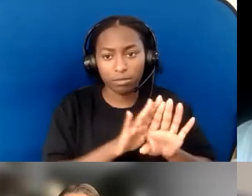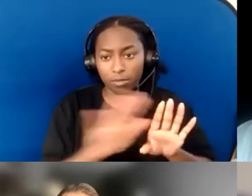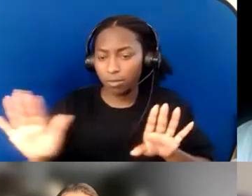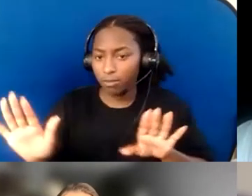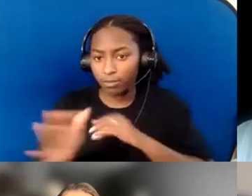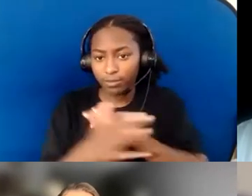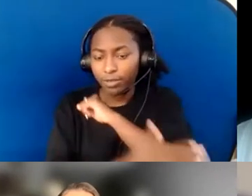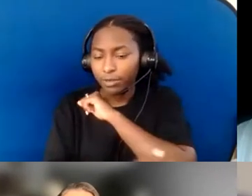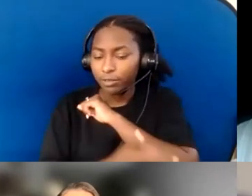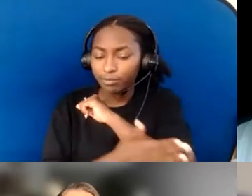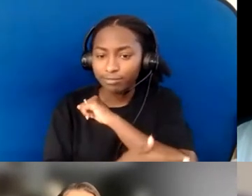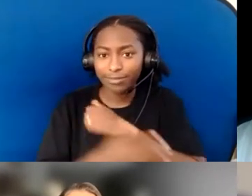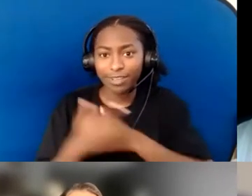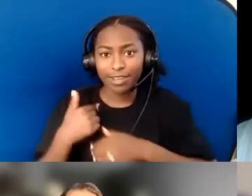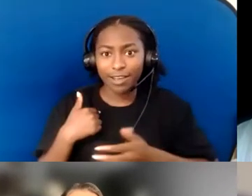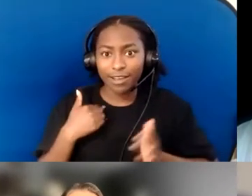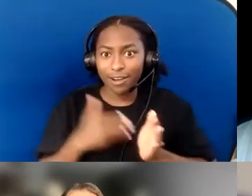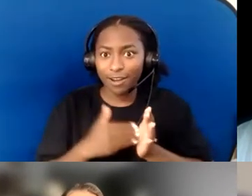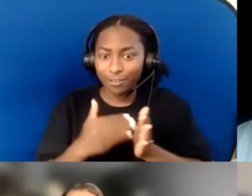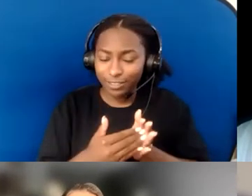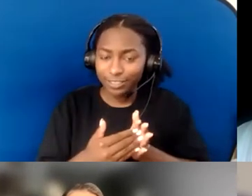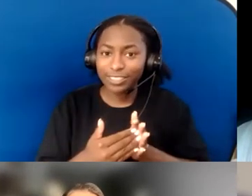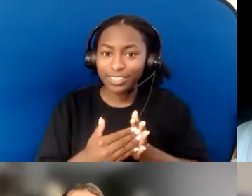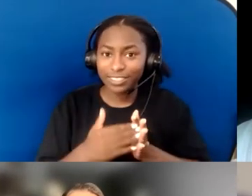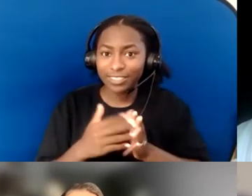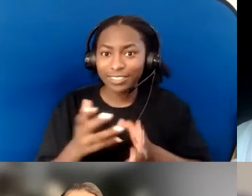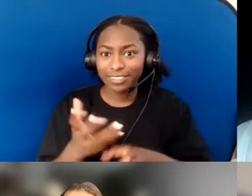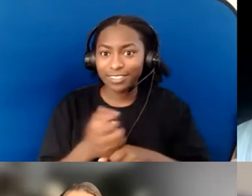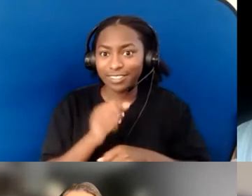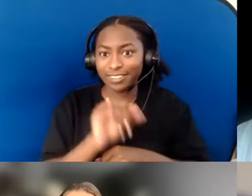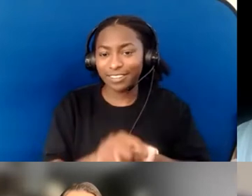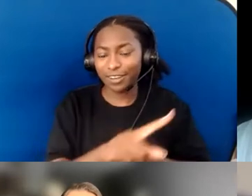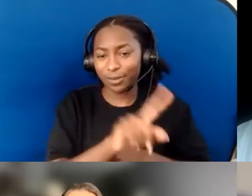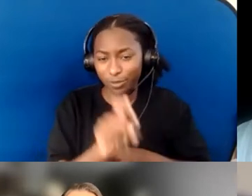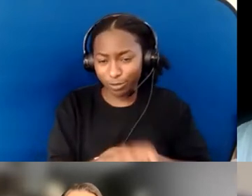that question, I try to explore some options for people; and I know of a few.